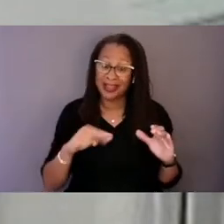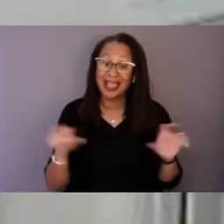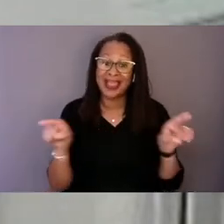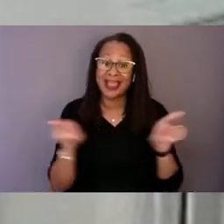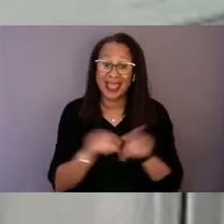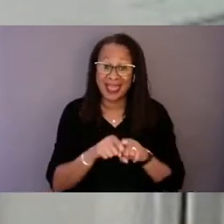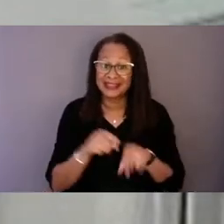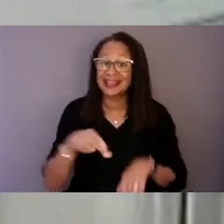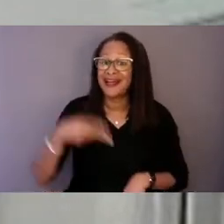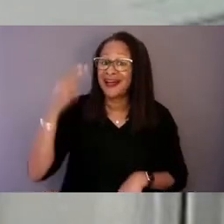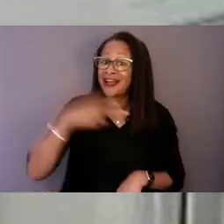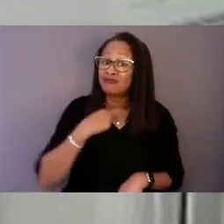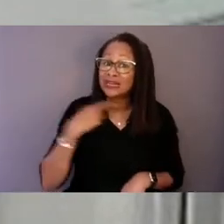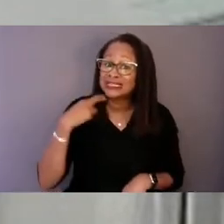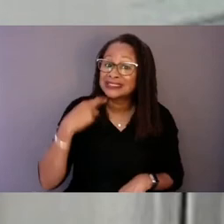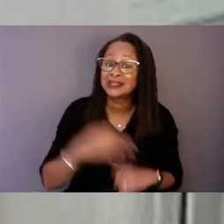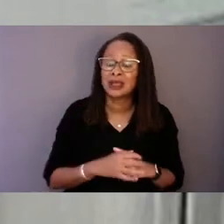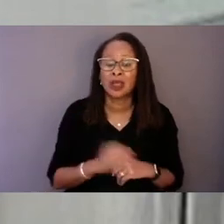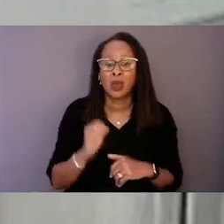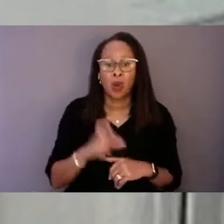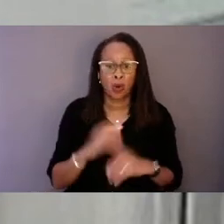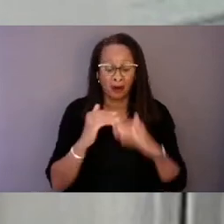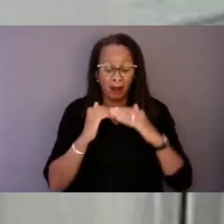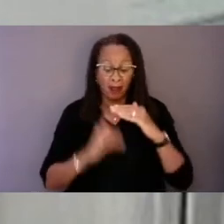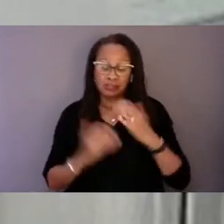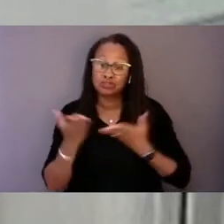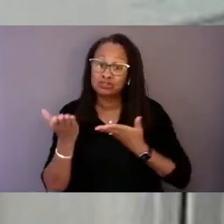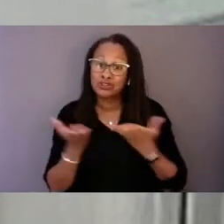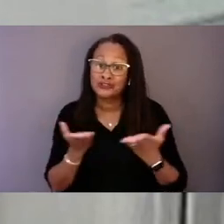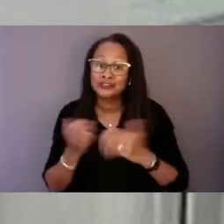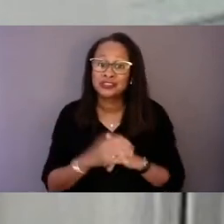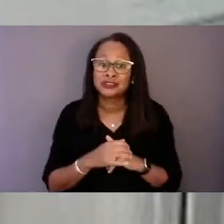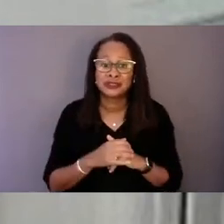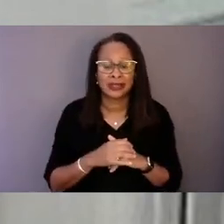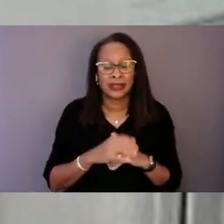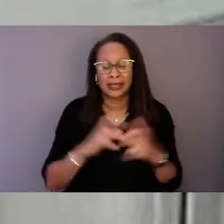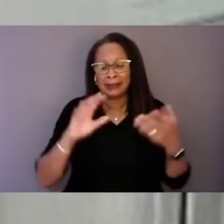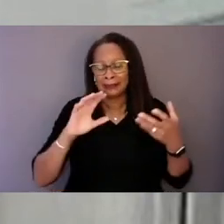or being underserved, misserved,